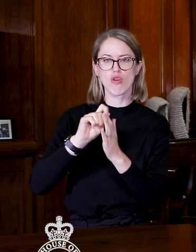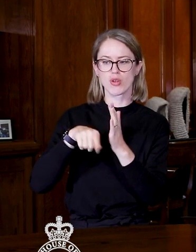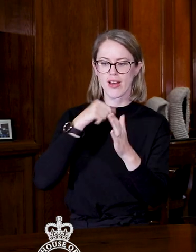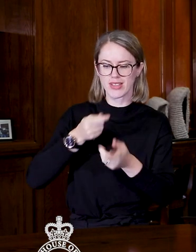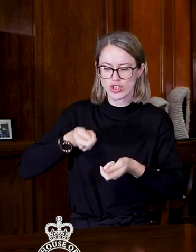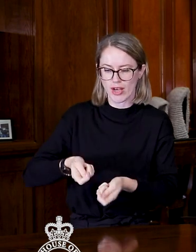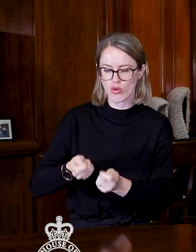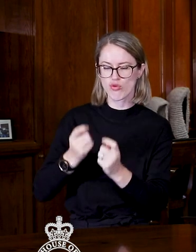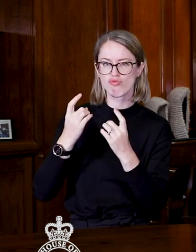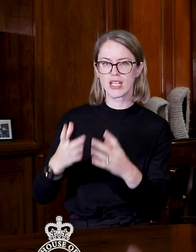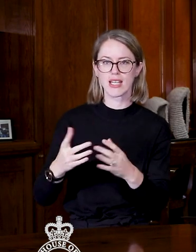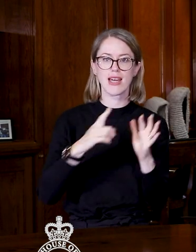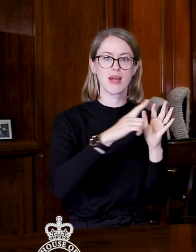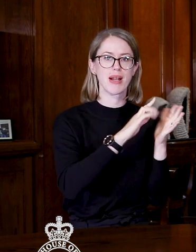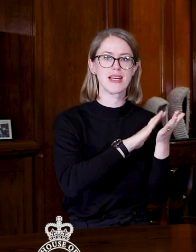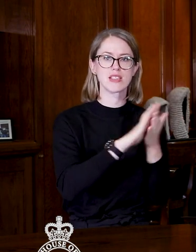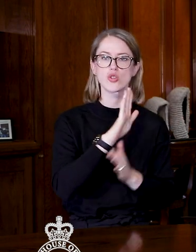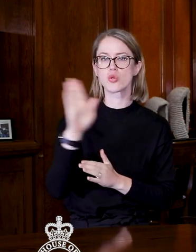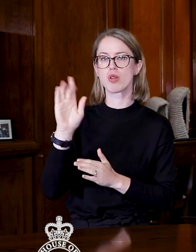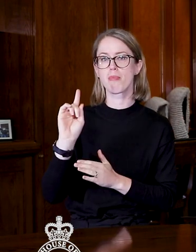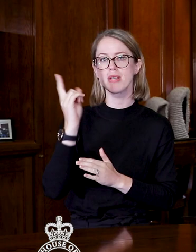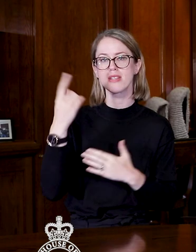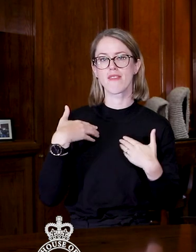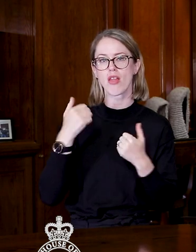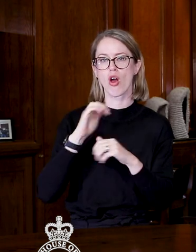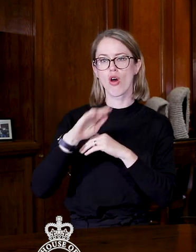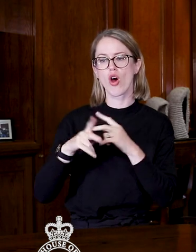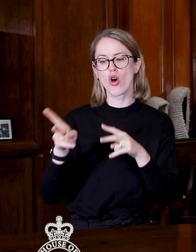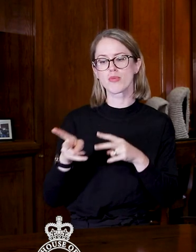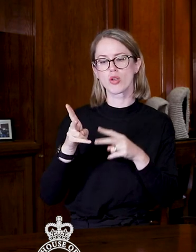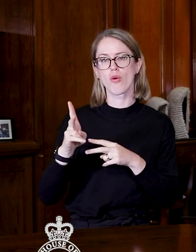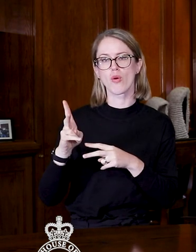Dr Emily Henderson to the Minister of Health about hospital facilities in Northland.